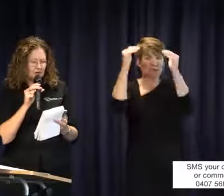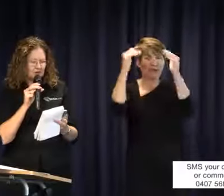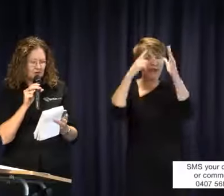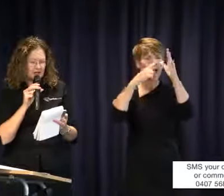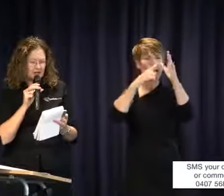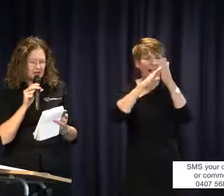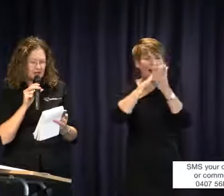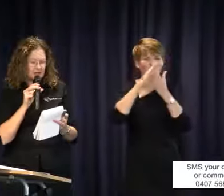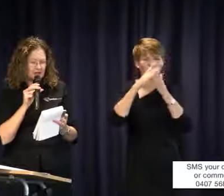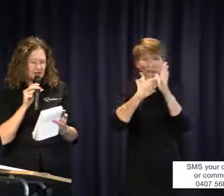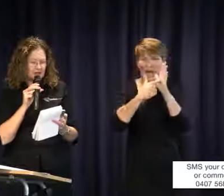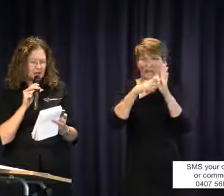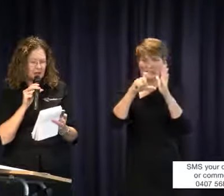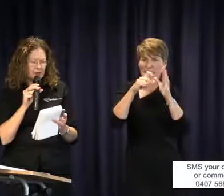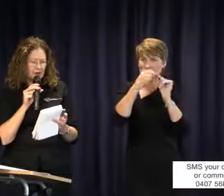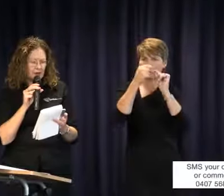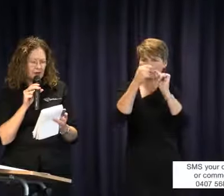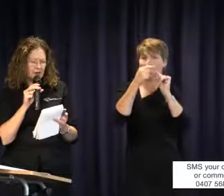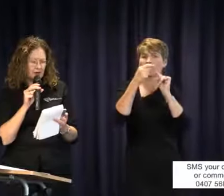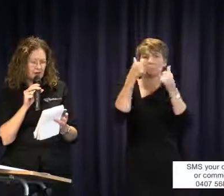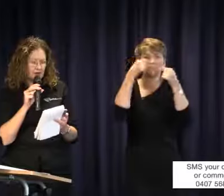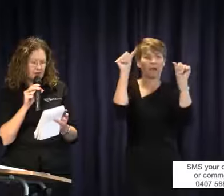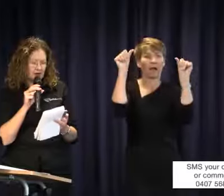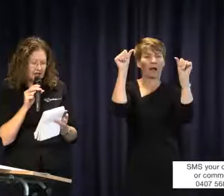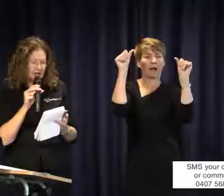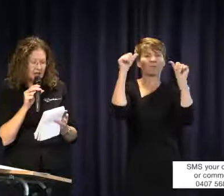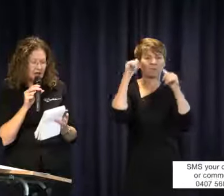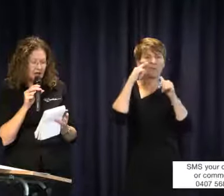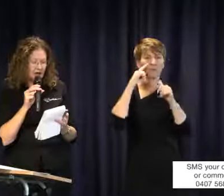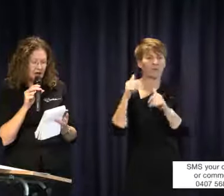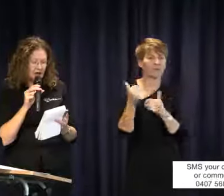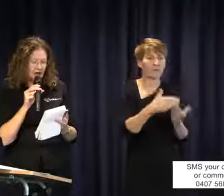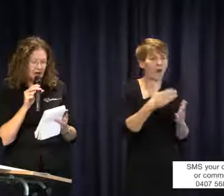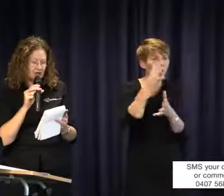my son's educational needs and possibly provide Auslan training to his current educational